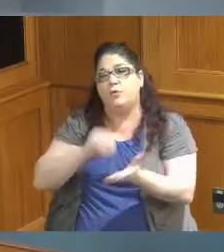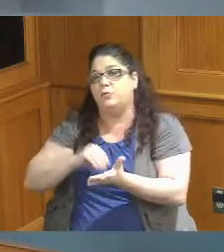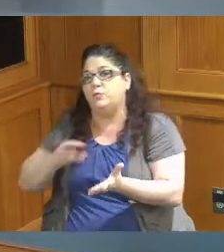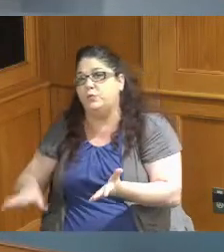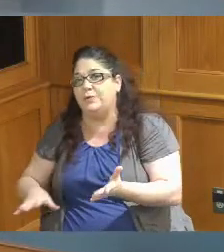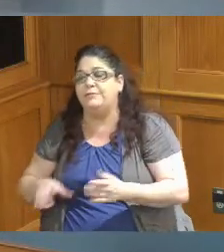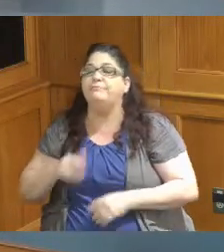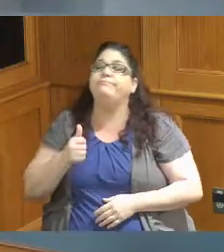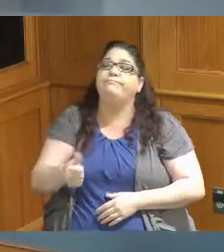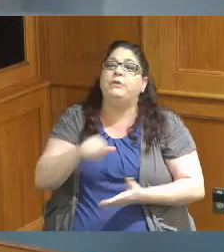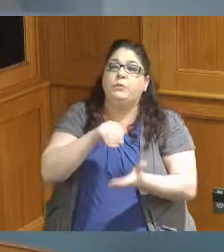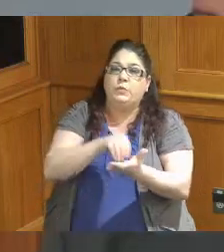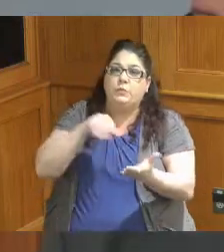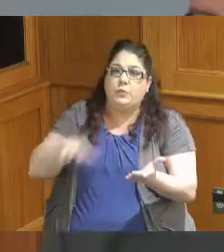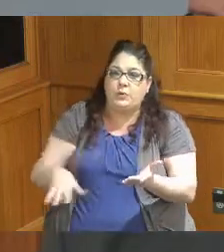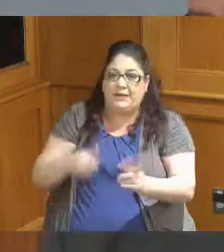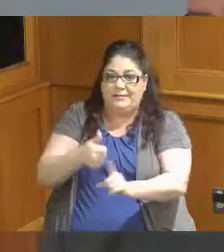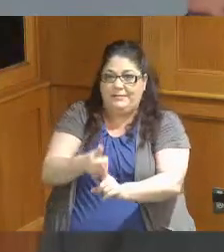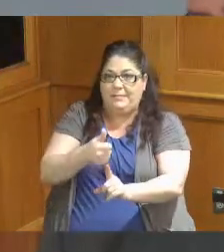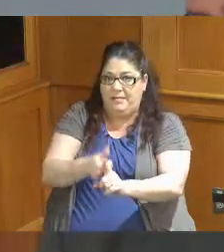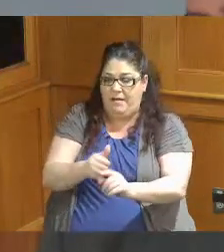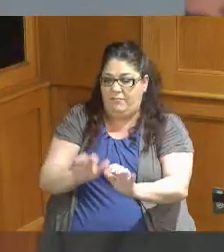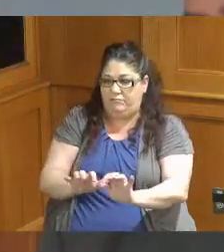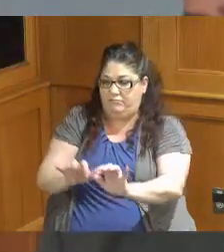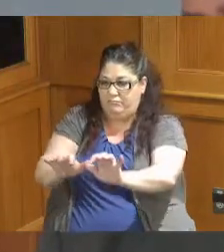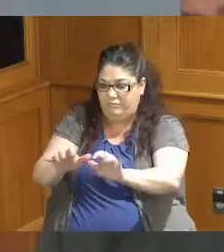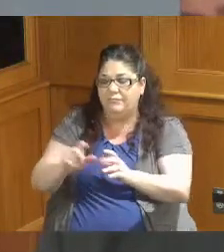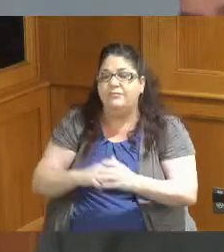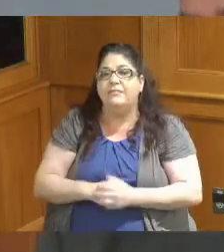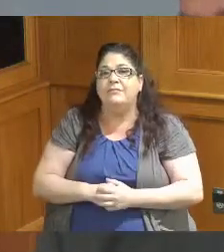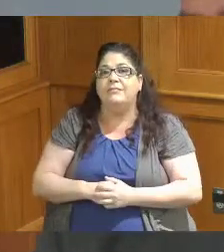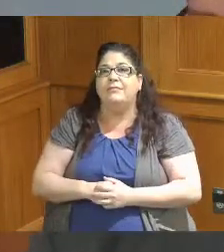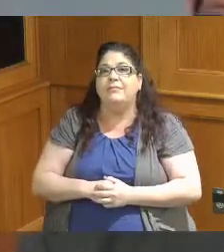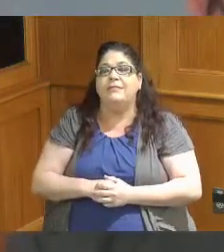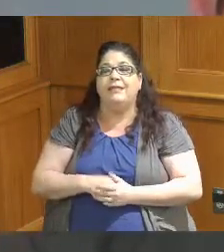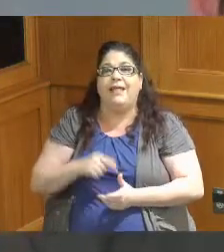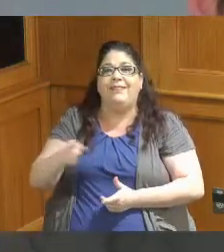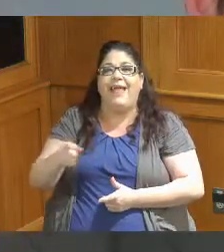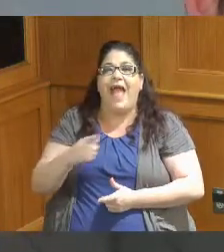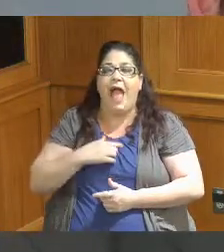students themselves so the students themselves are really emboldened to be artists from the very